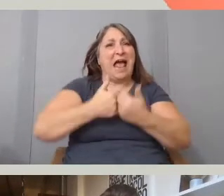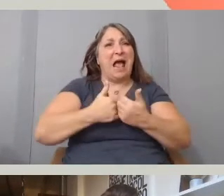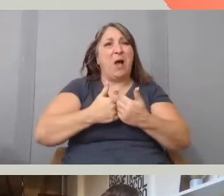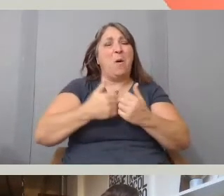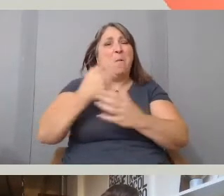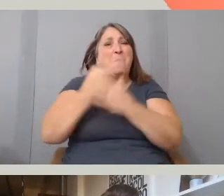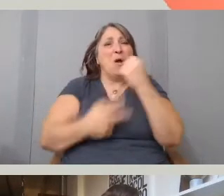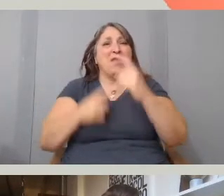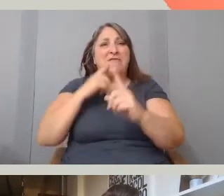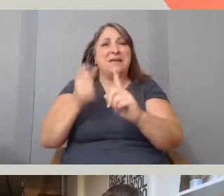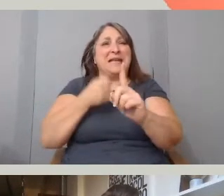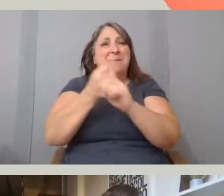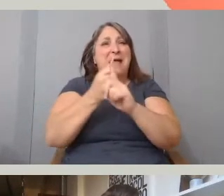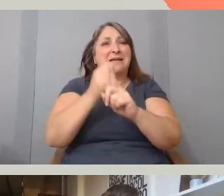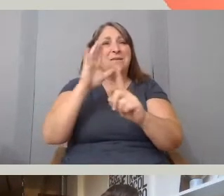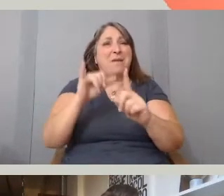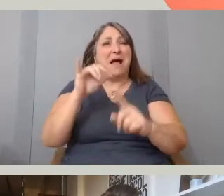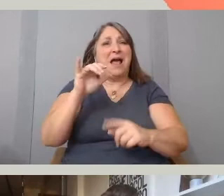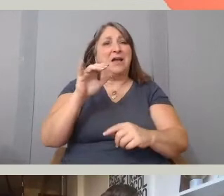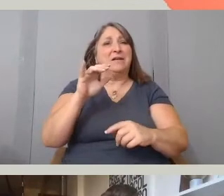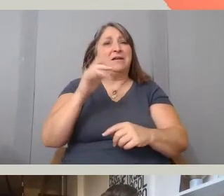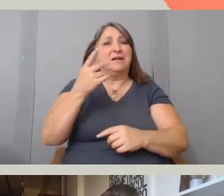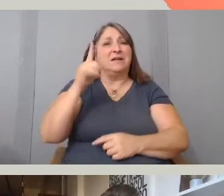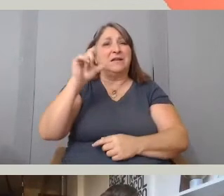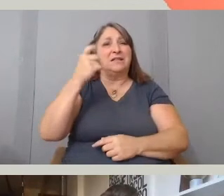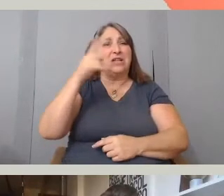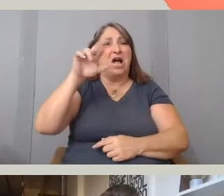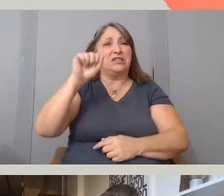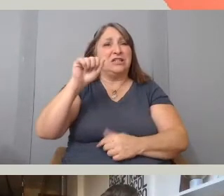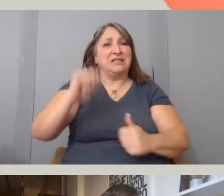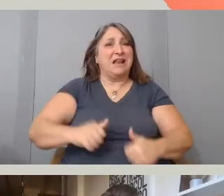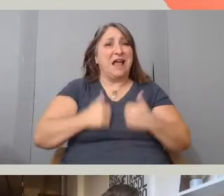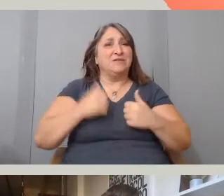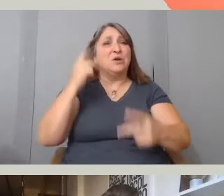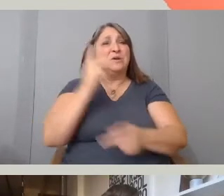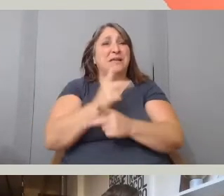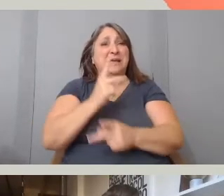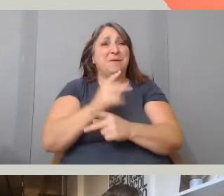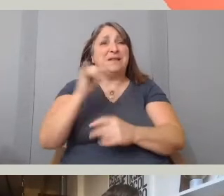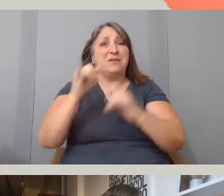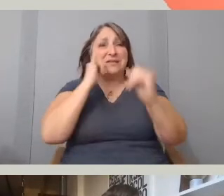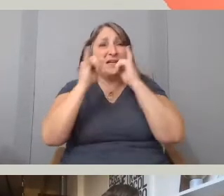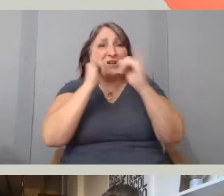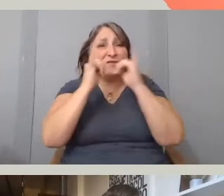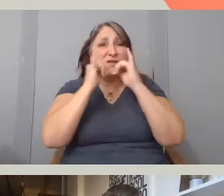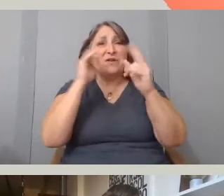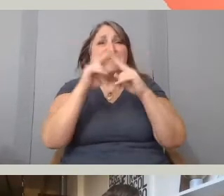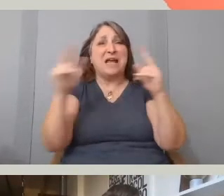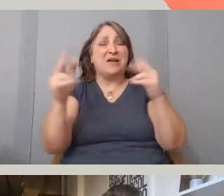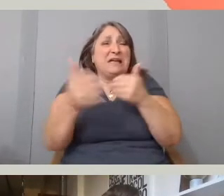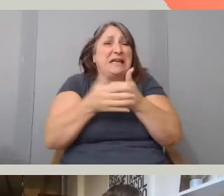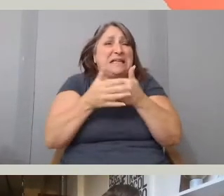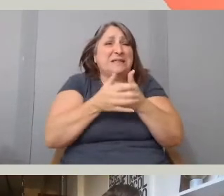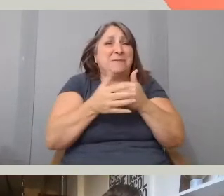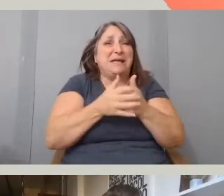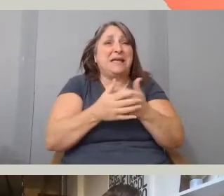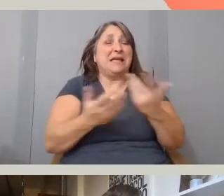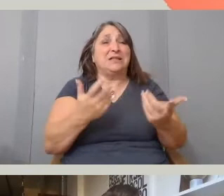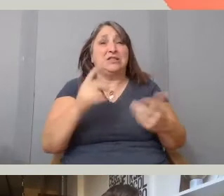And so, even keeping the interviews very intimate with Tybie or with Ty, it was just myself and my producer fam